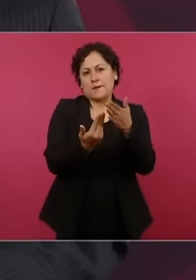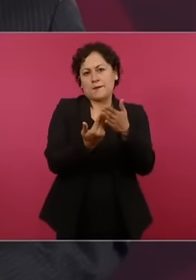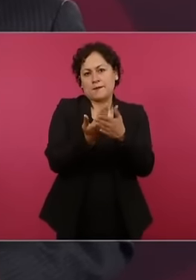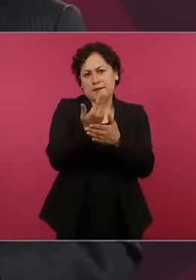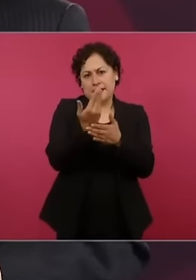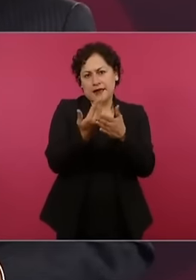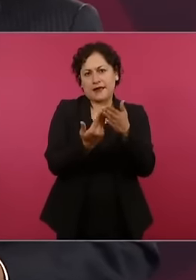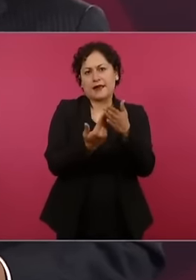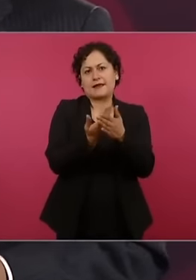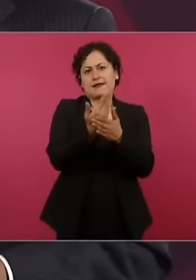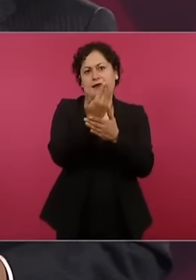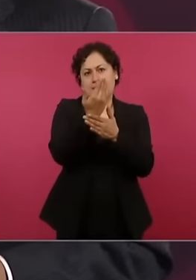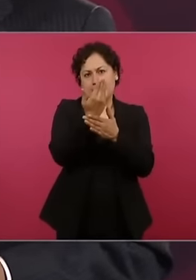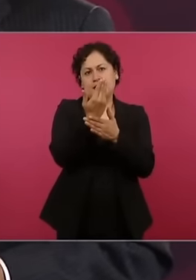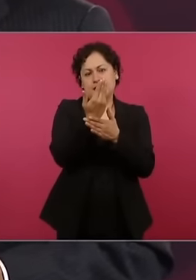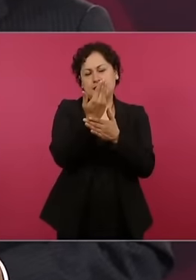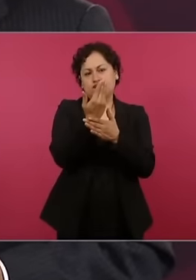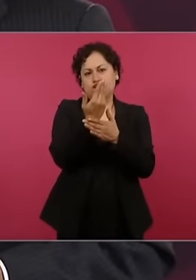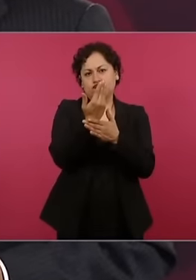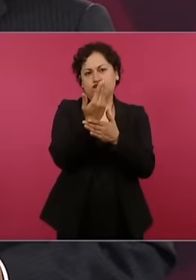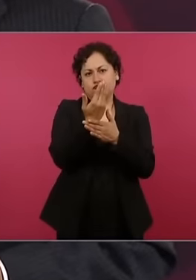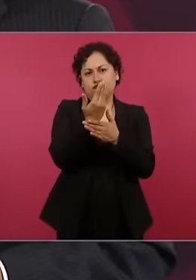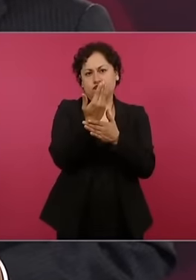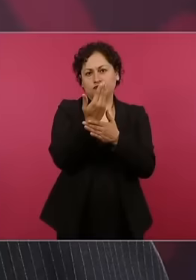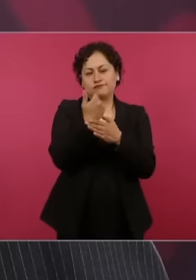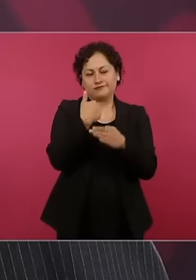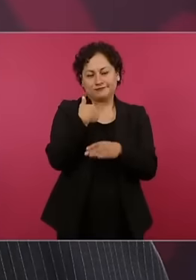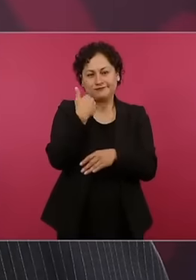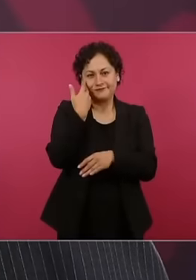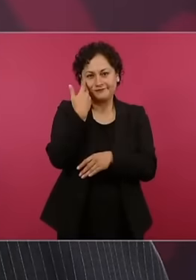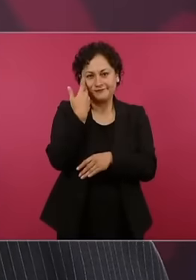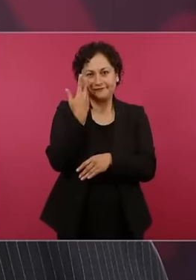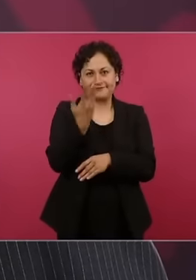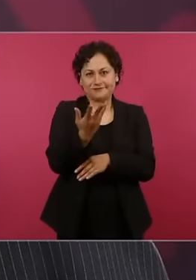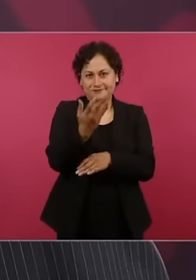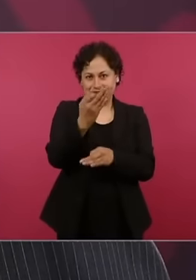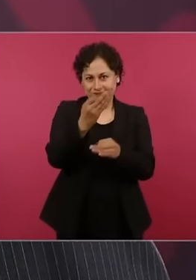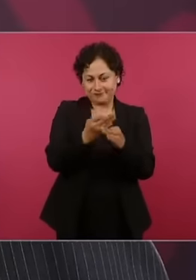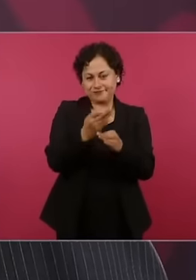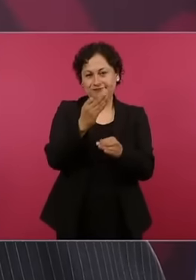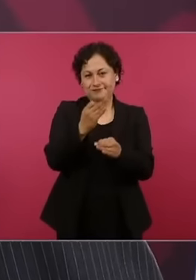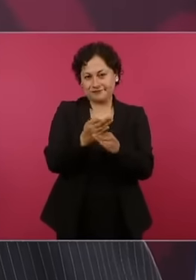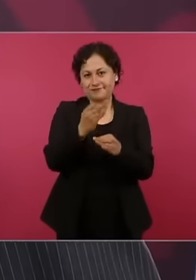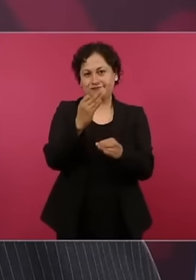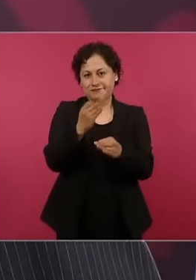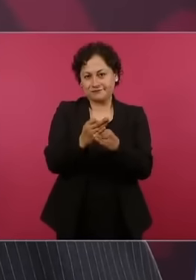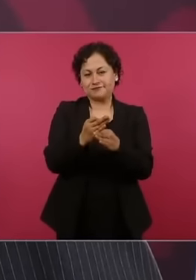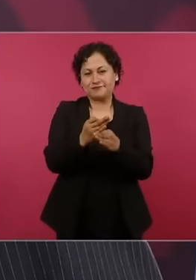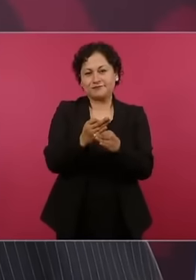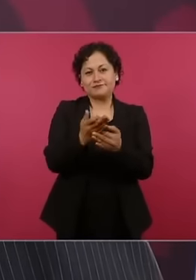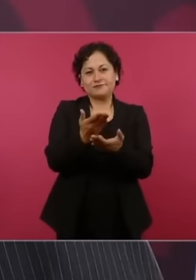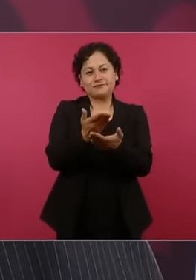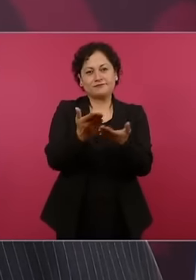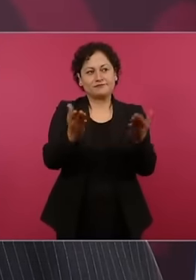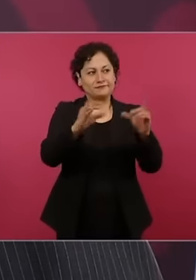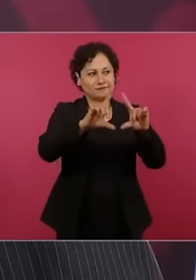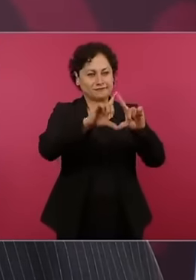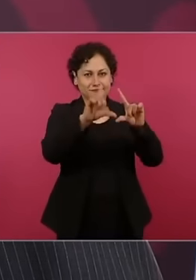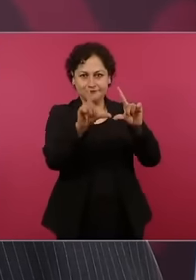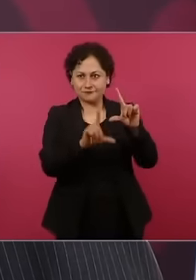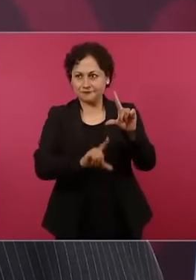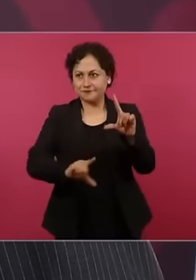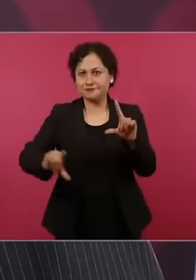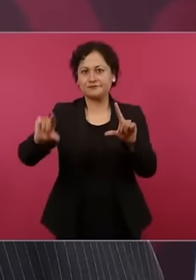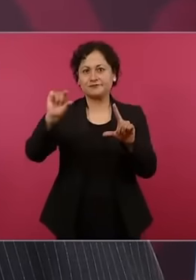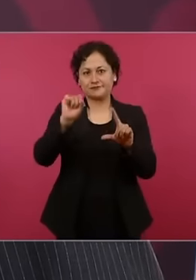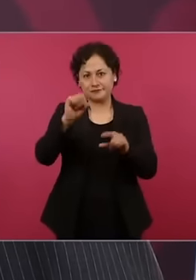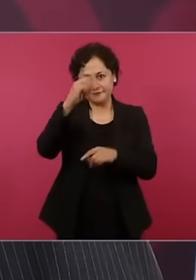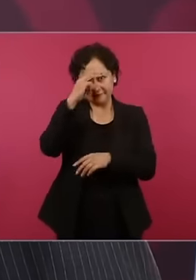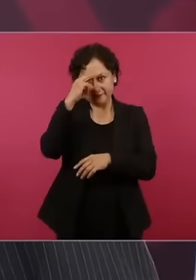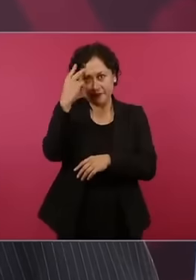? I want the teachers to let them know from early on. teachers in the country know what